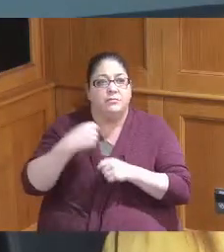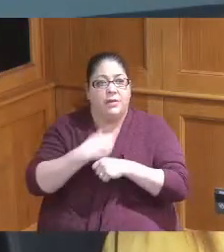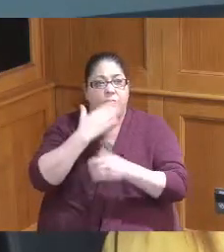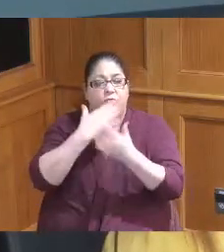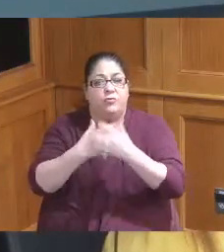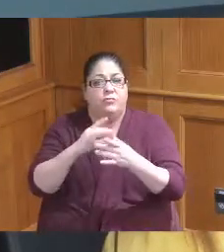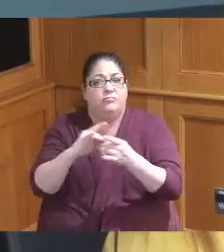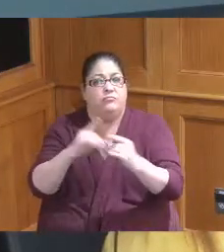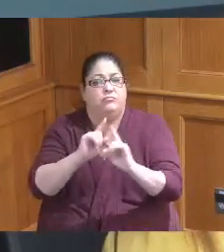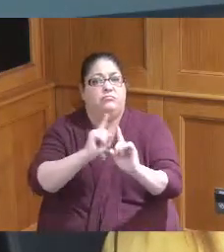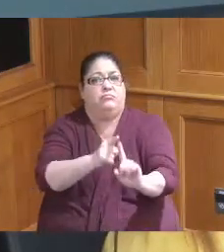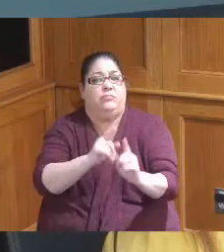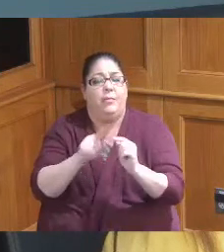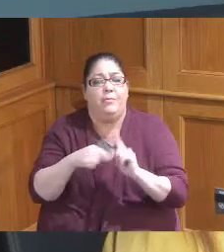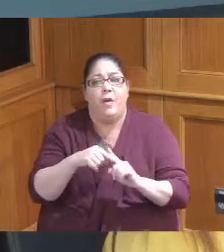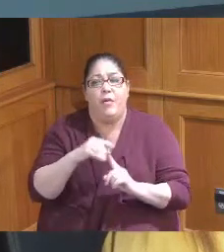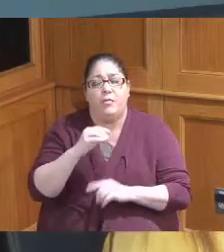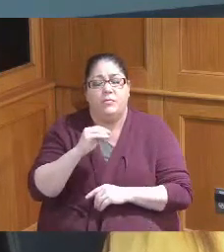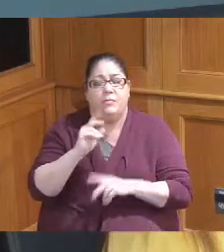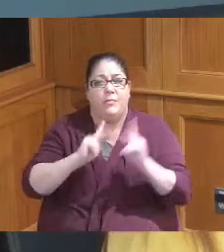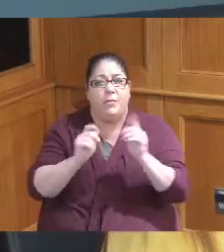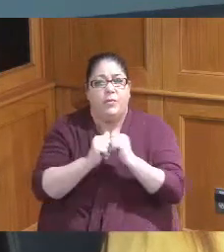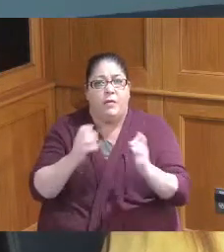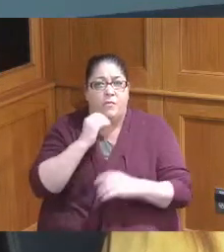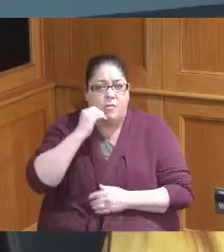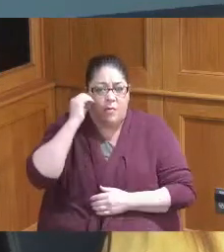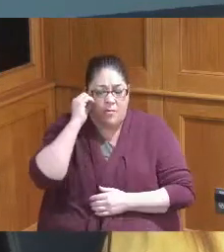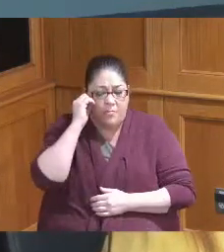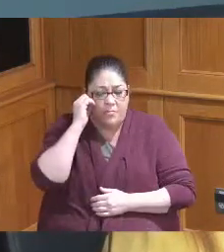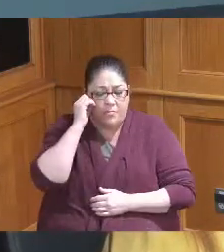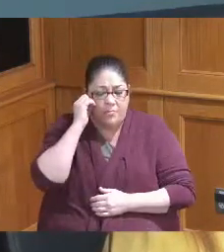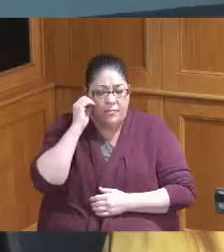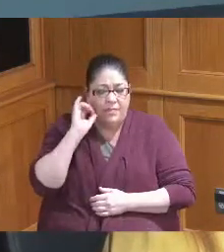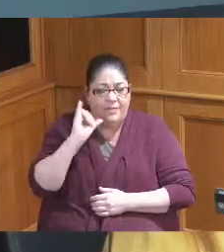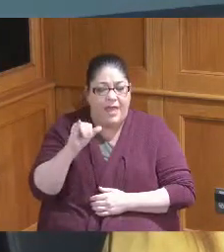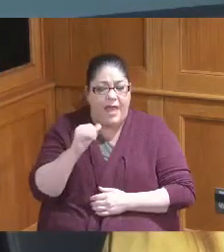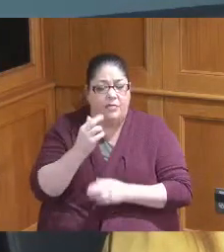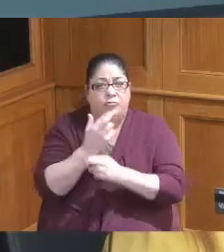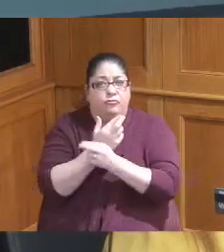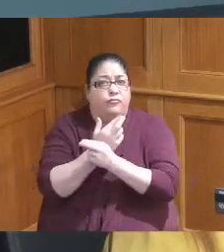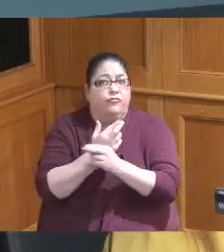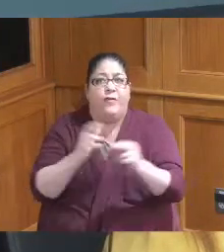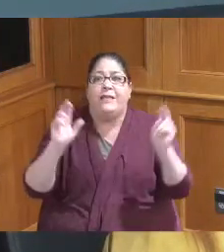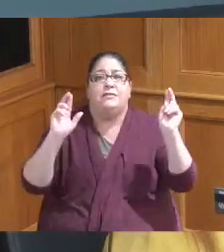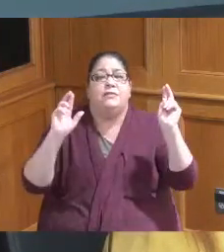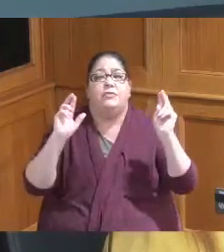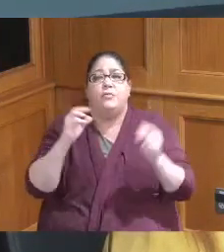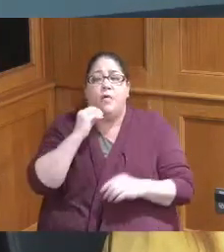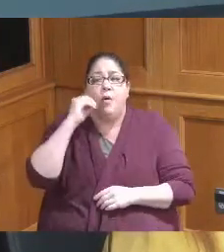it relates to homelessness and that the rescue homelessness facilities are within